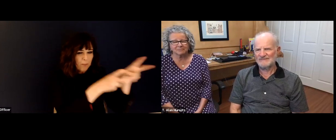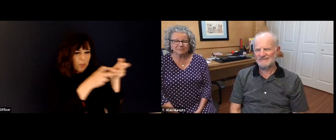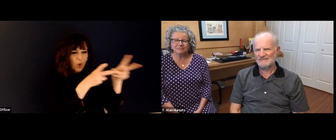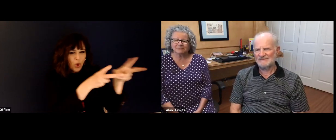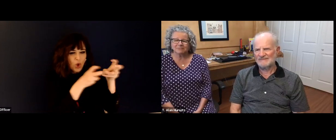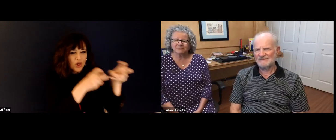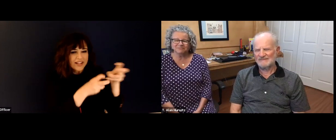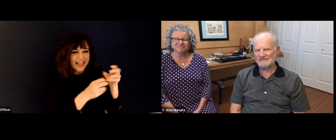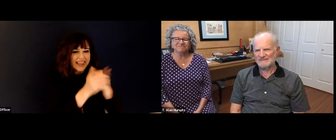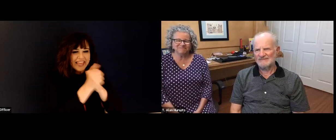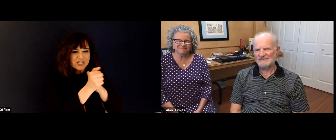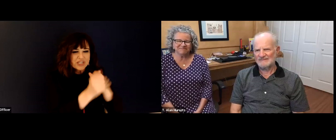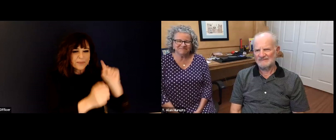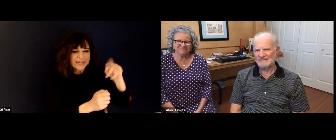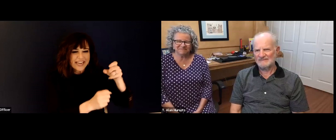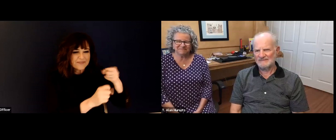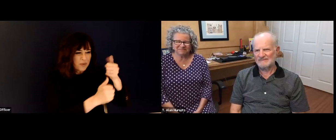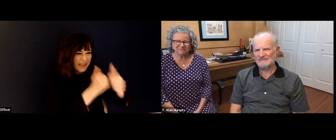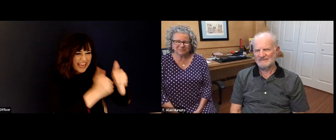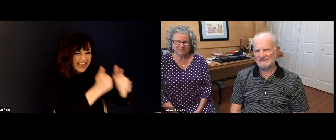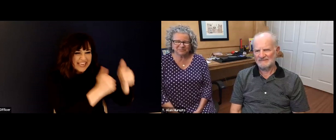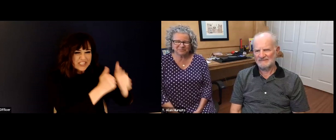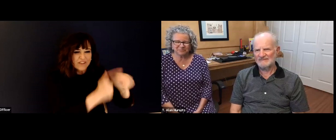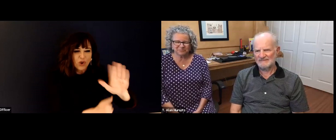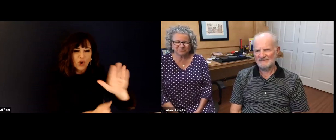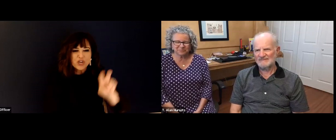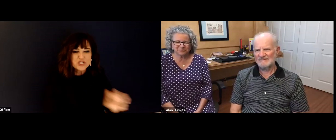that. And I know it's not easy to go back and talk about your